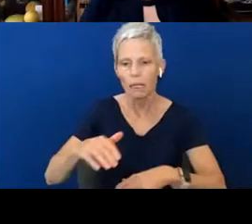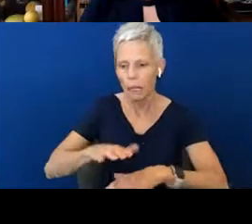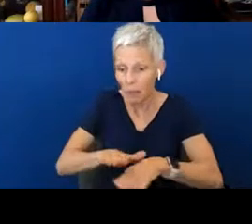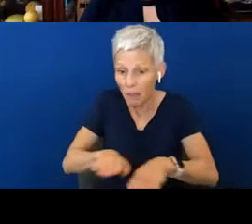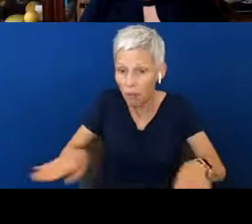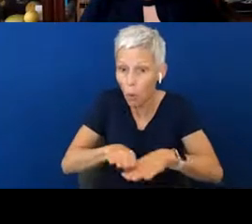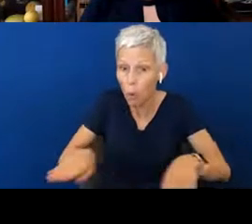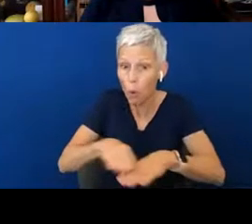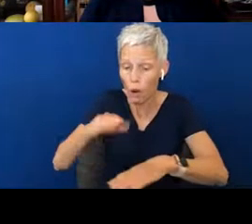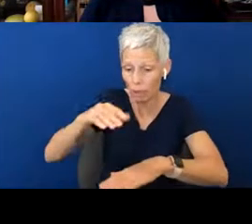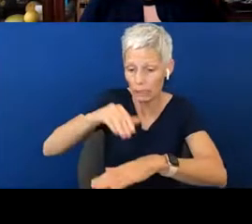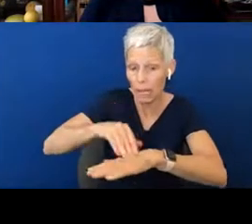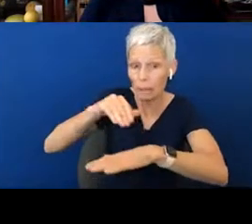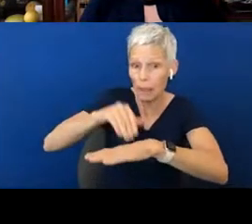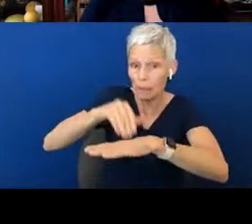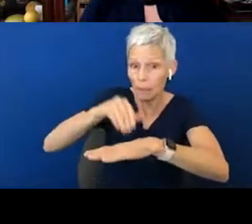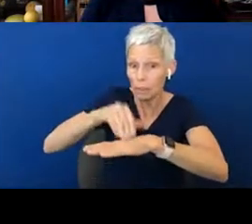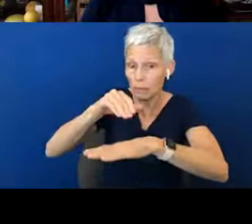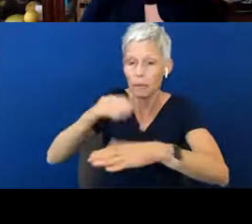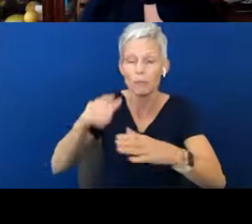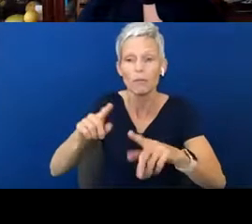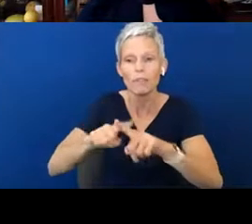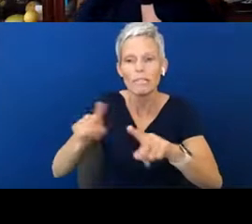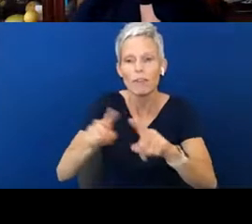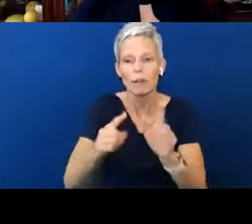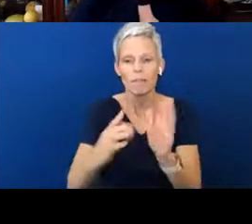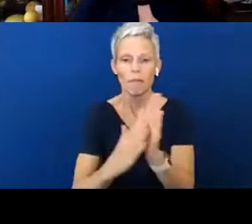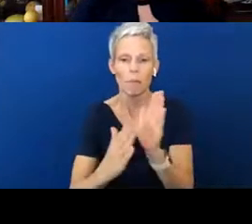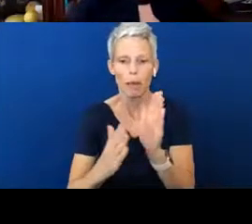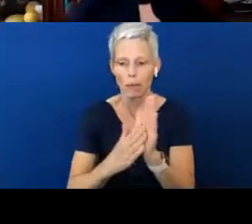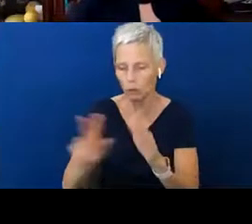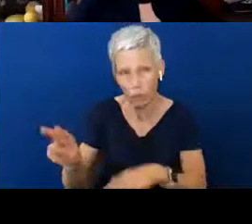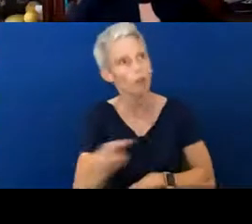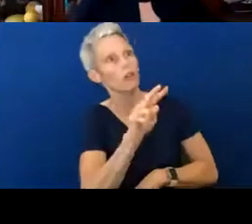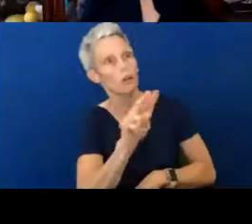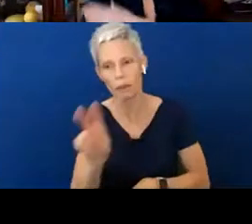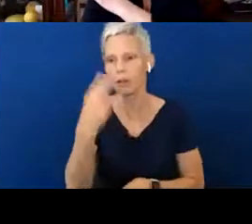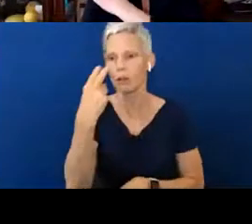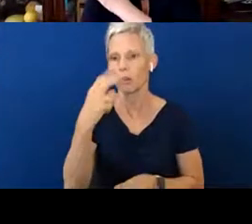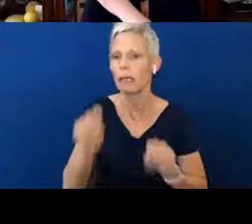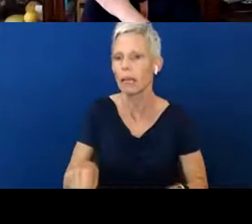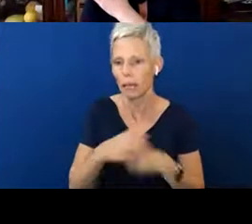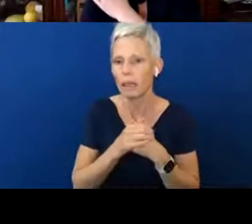the table for the vibrations to gain our child's attention. Maybe it's tapping on the shoulder.